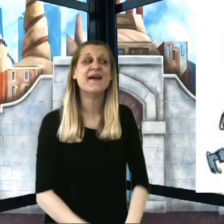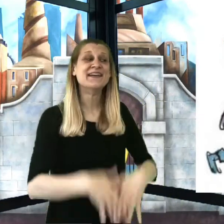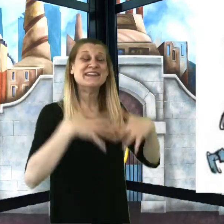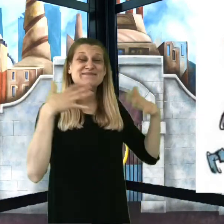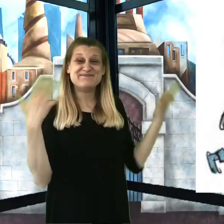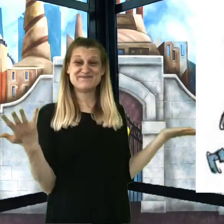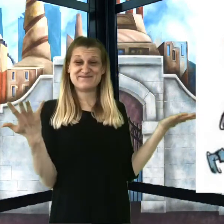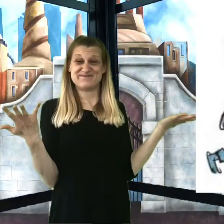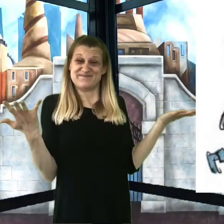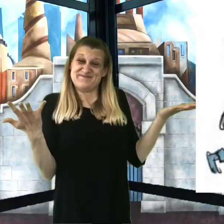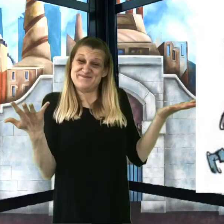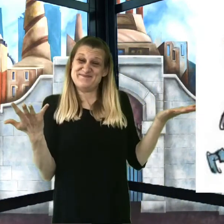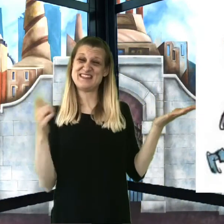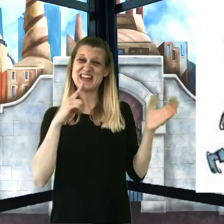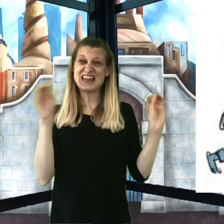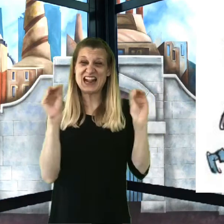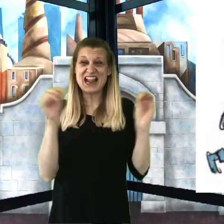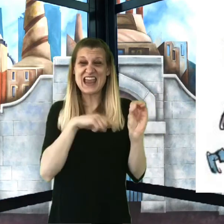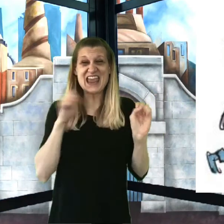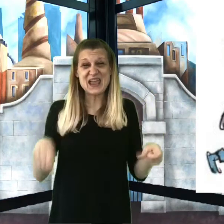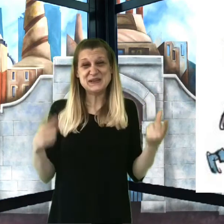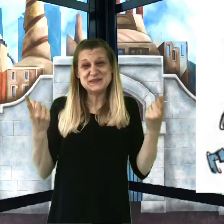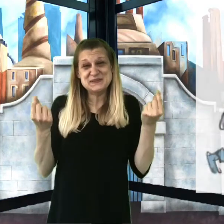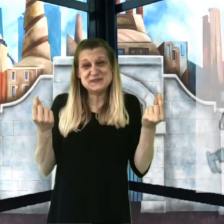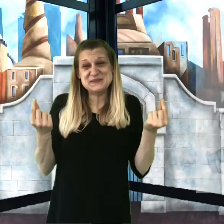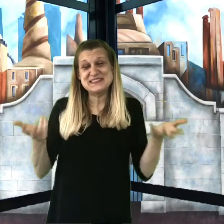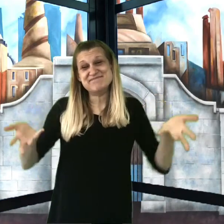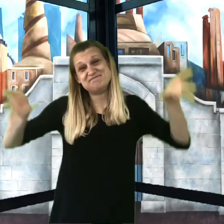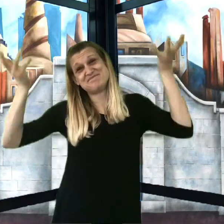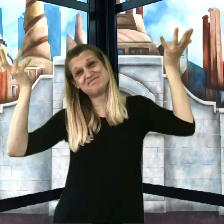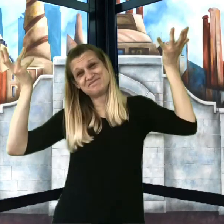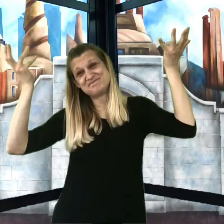"So she is," said Mr. Wonka. "Ah, well, there’s nothing we can do about that."